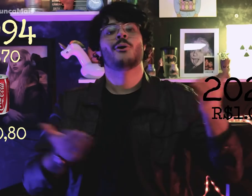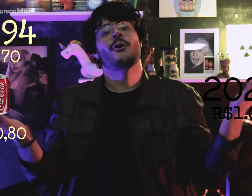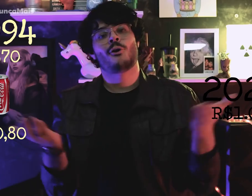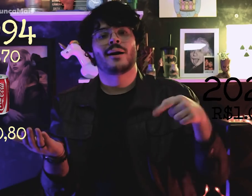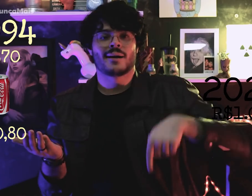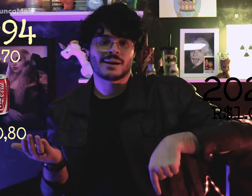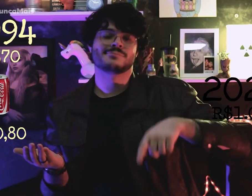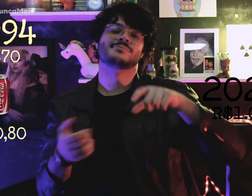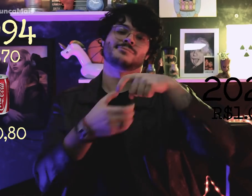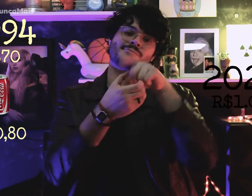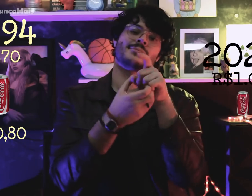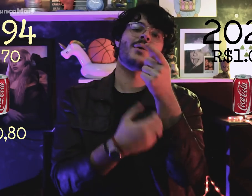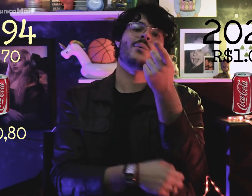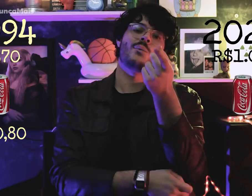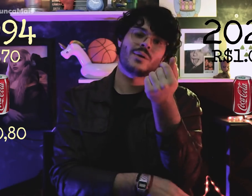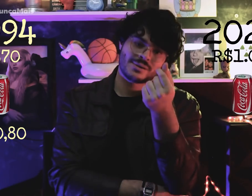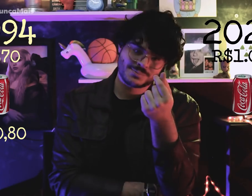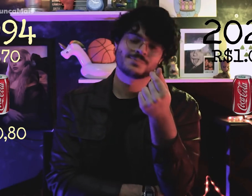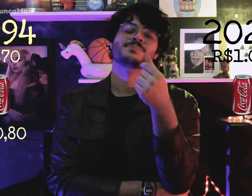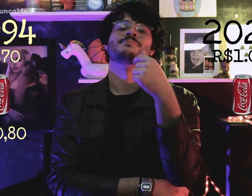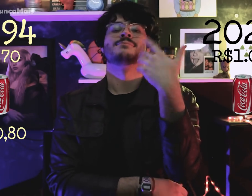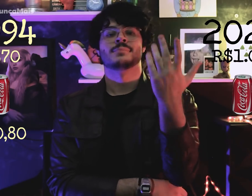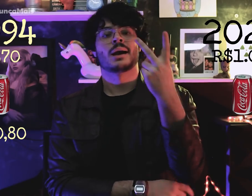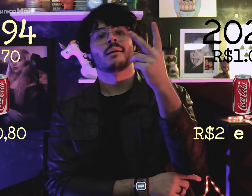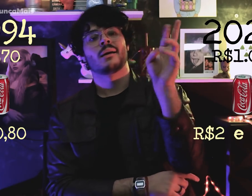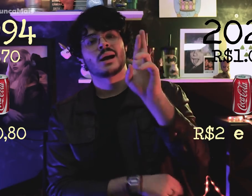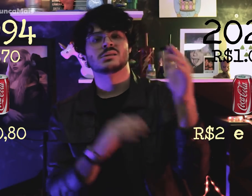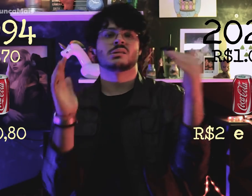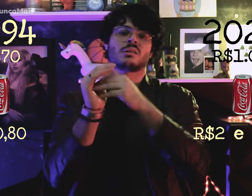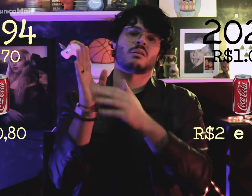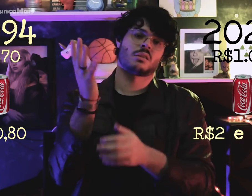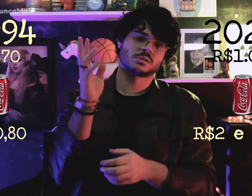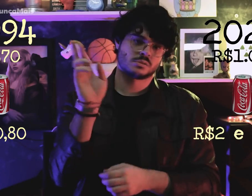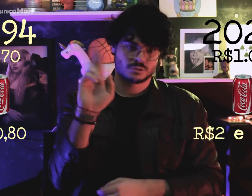e em 2020 é entre R$2 e R$4.